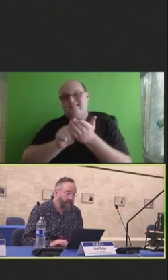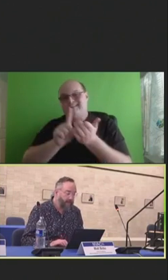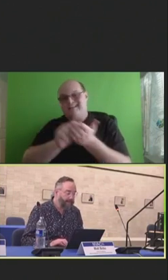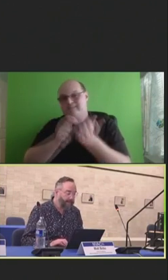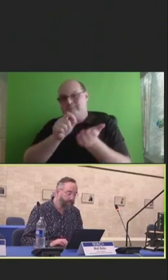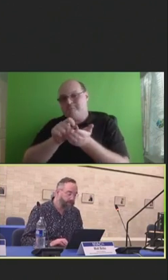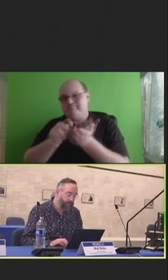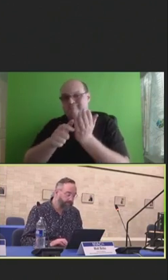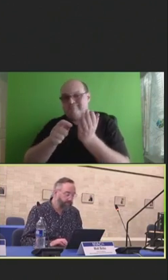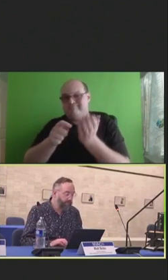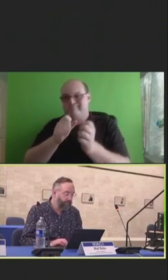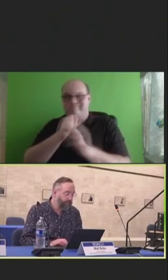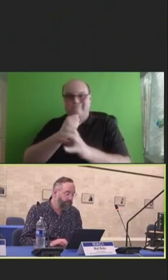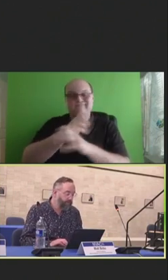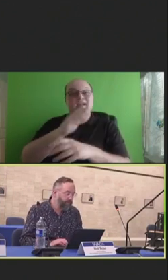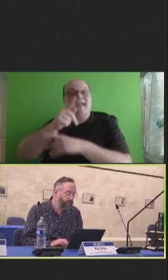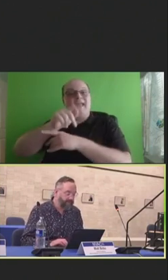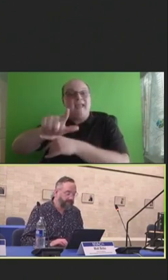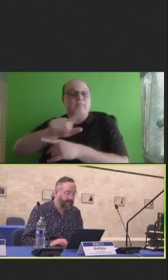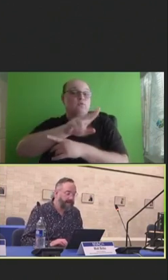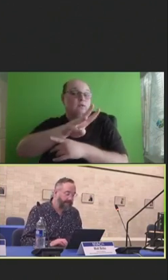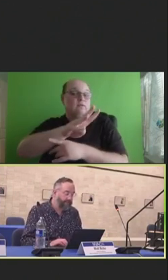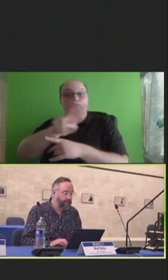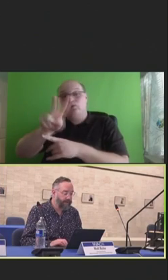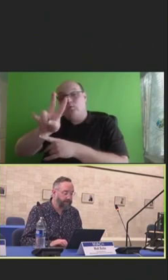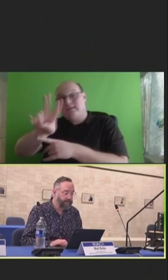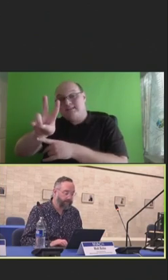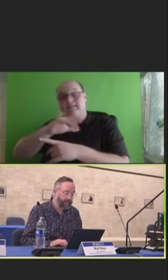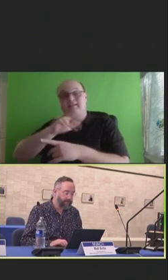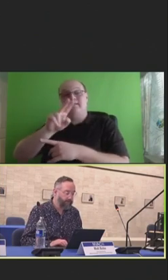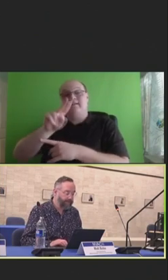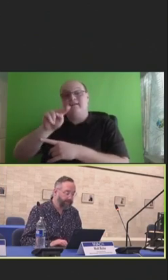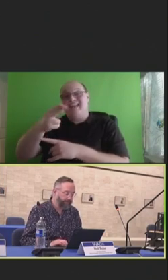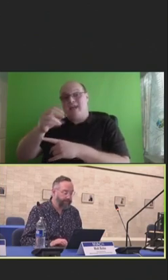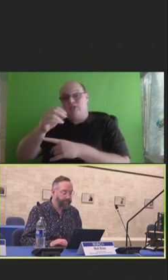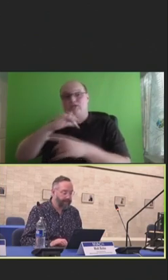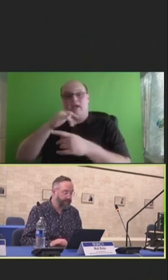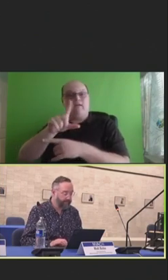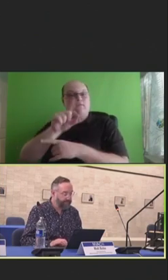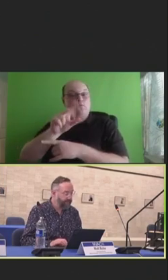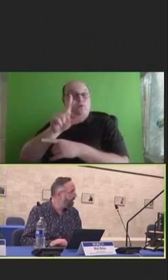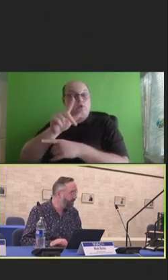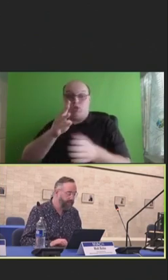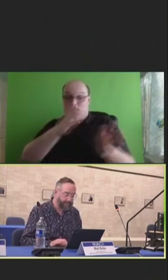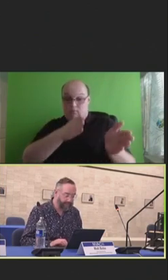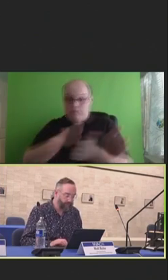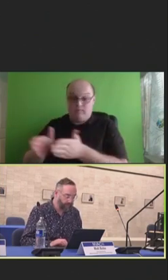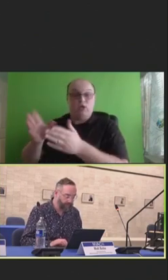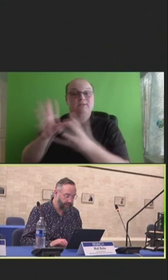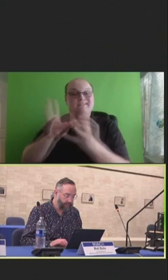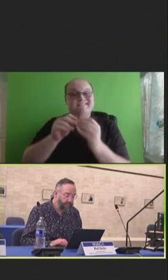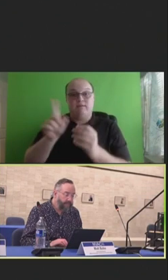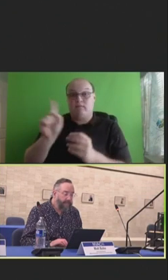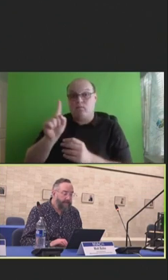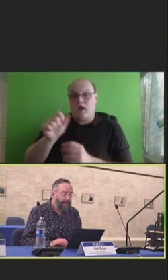On April 24th, through the 27th, NACCHO held the 2023 Preparedness Summit in Atlanta, Georgia.